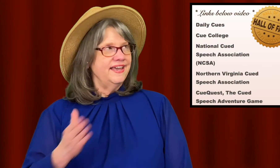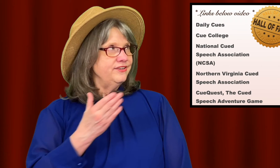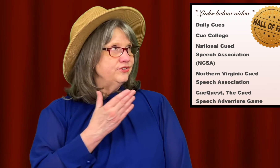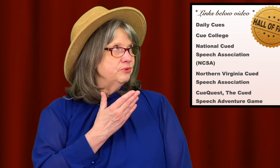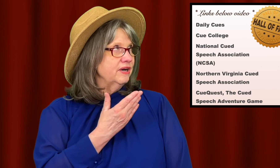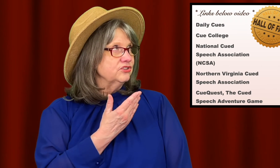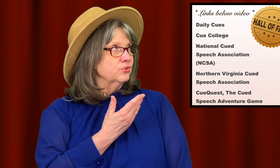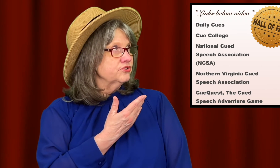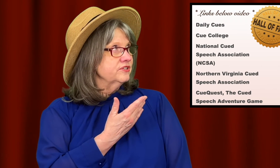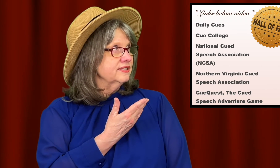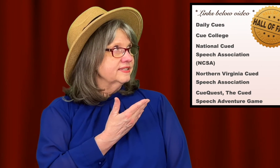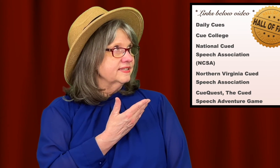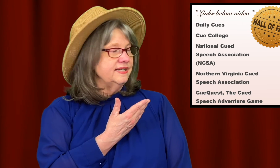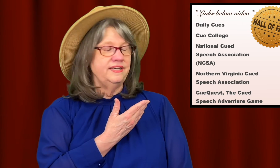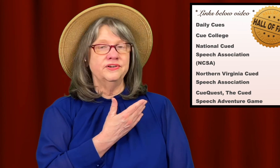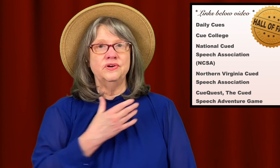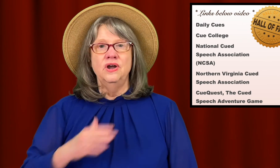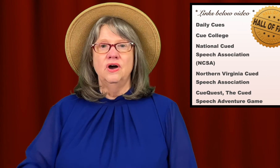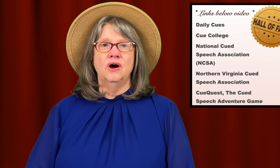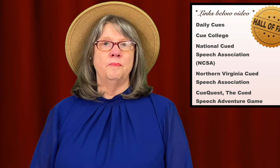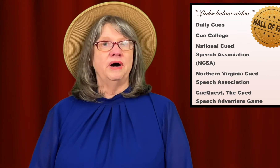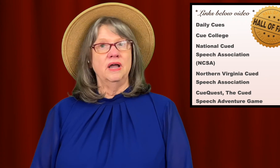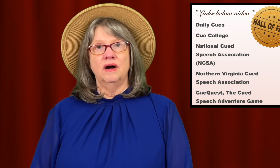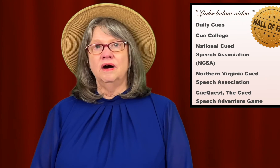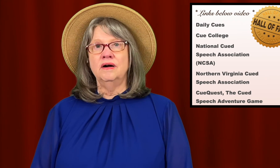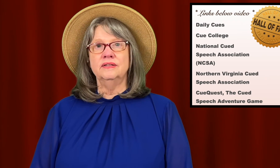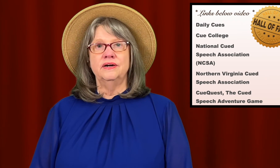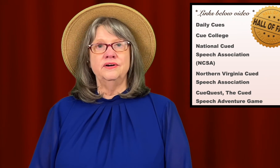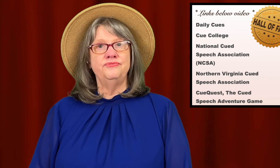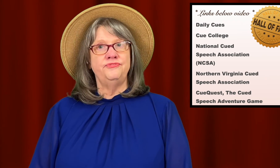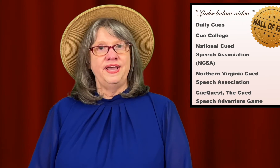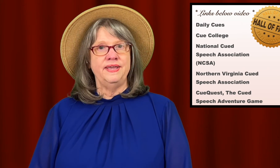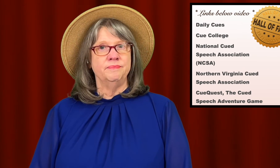Thank you to my sources listed here on my Hall Of Fame.